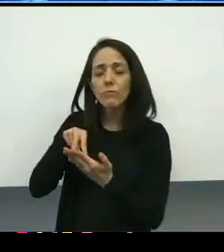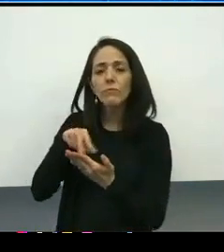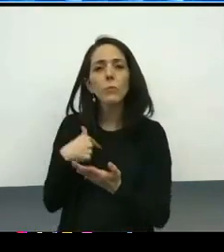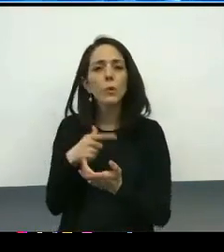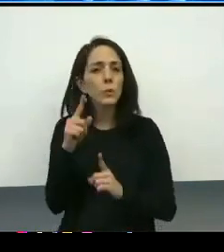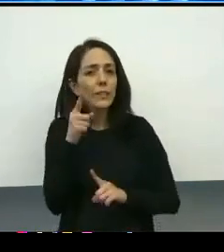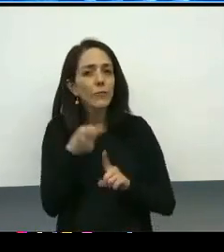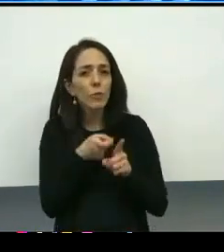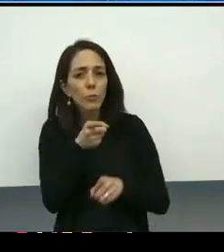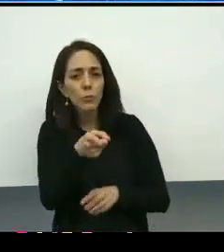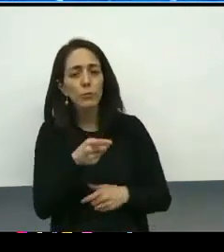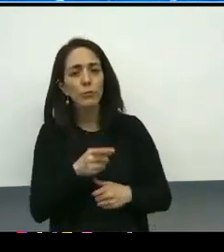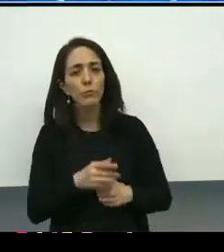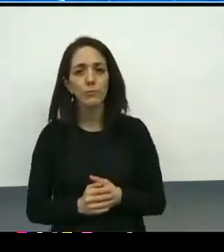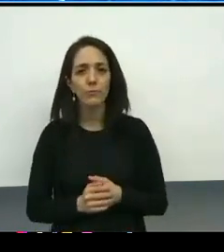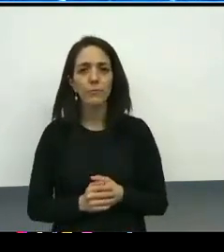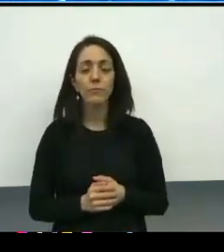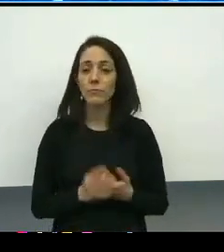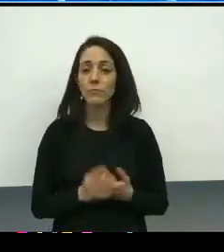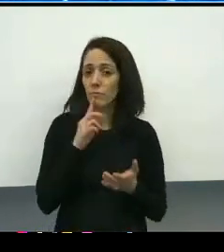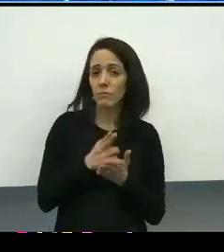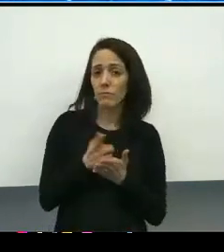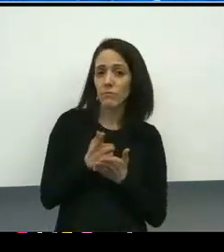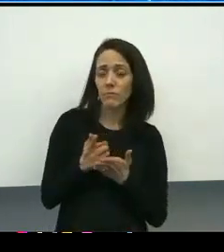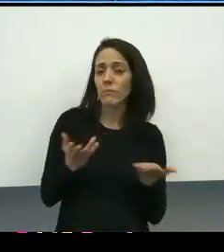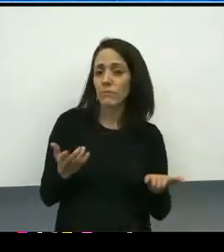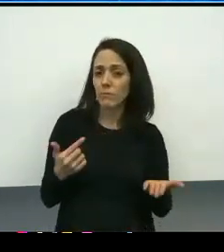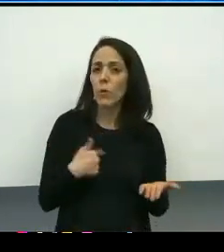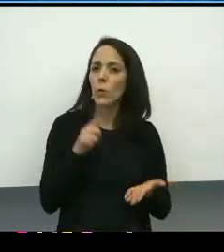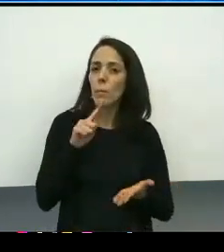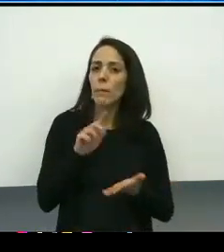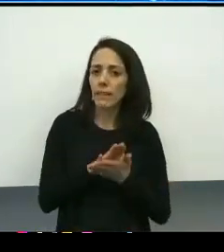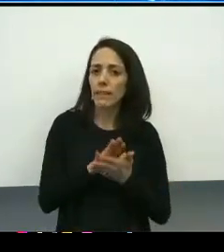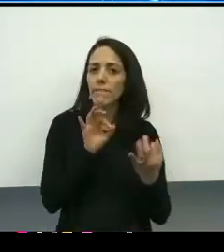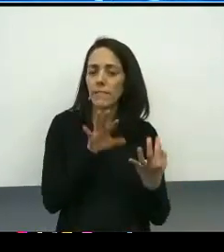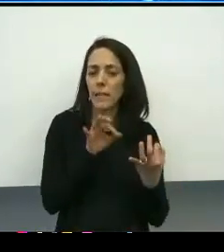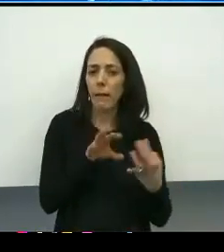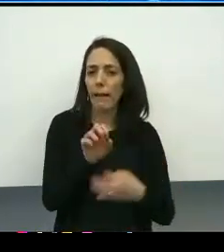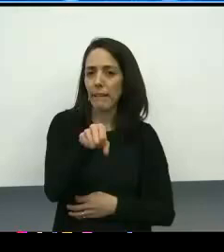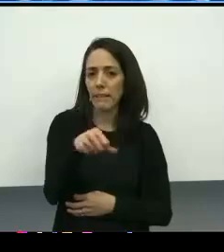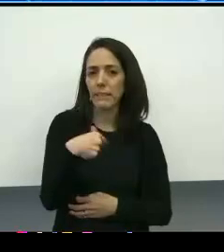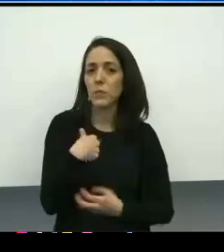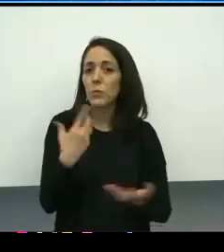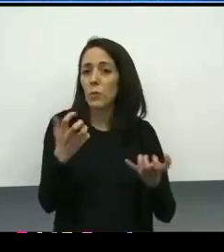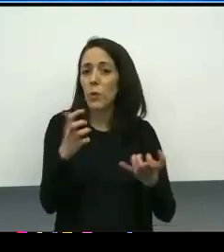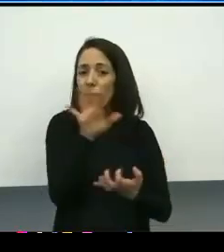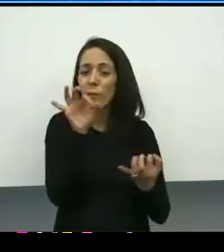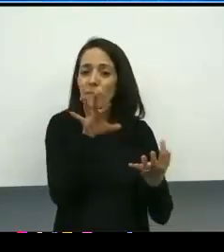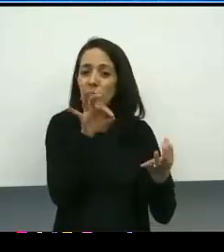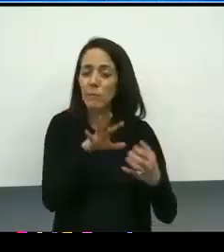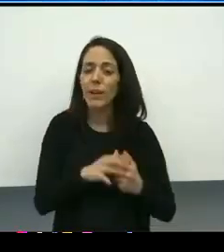We honestly and earnestly believe in feedback. And then this idea of consistency and educating